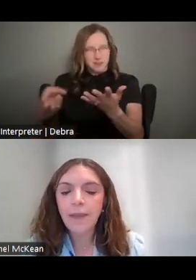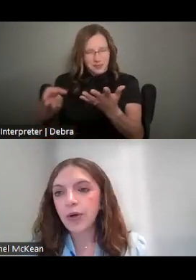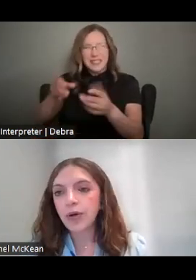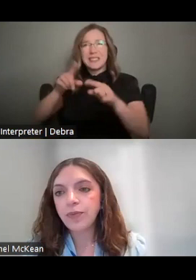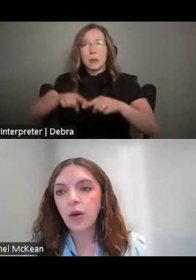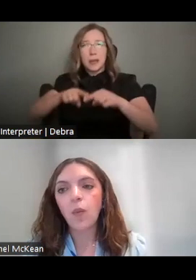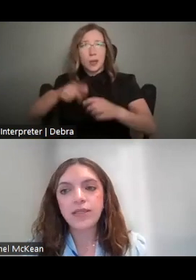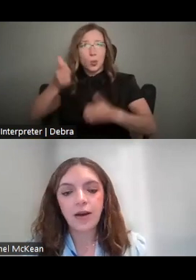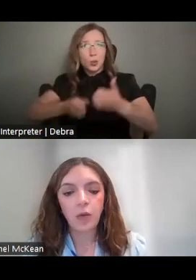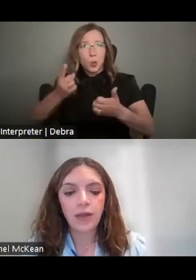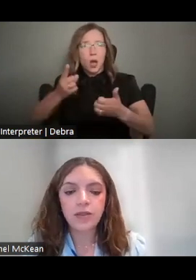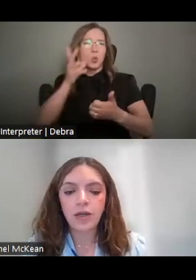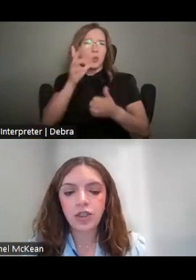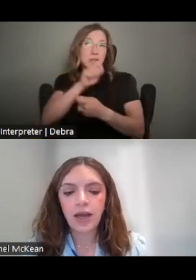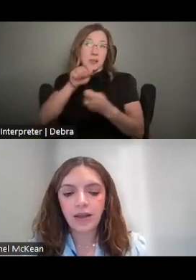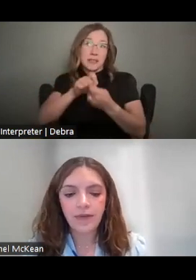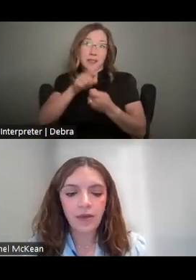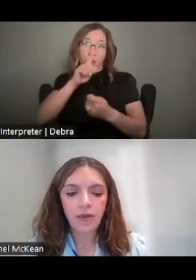PORTAL ONCE THAT OPENS ON JULY 11TH.